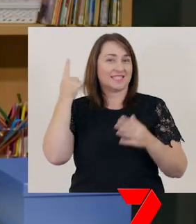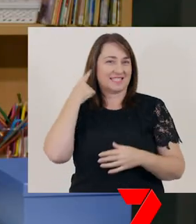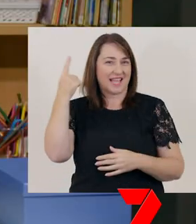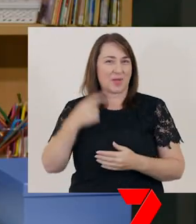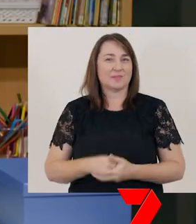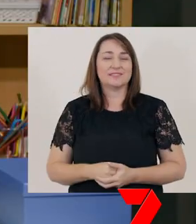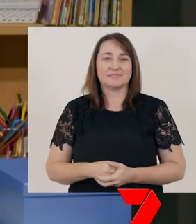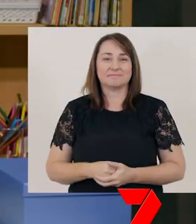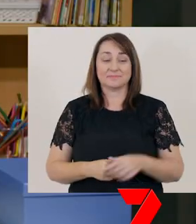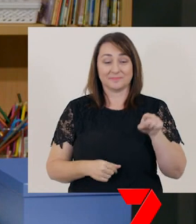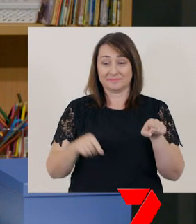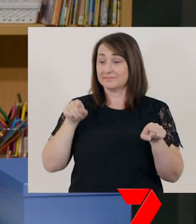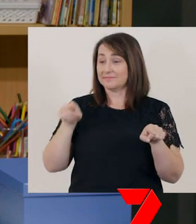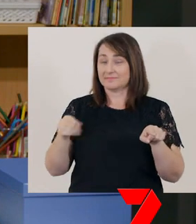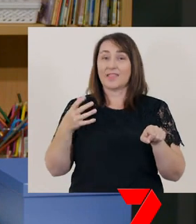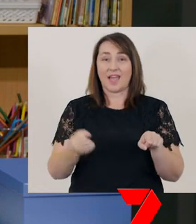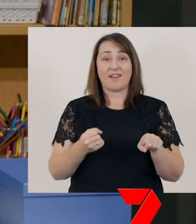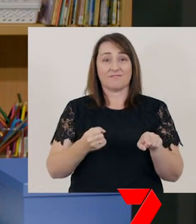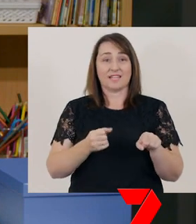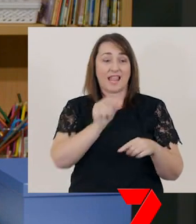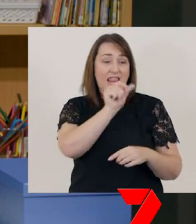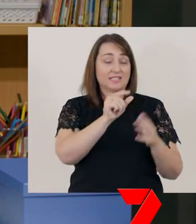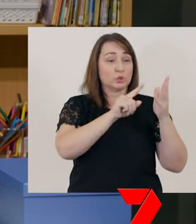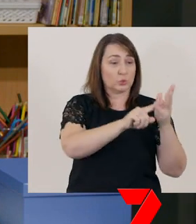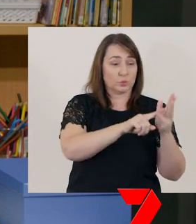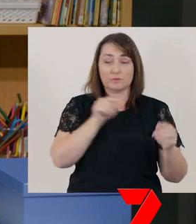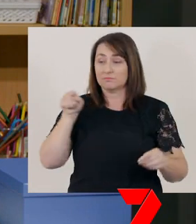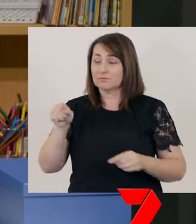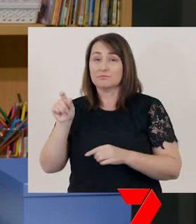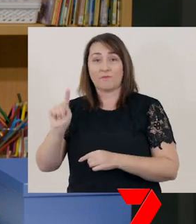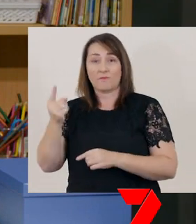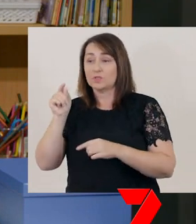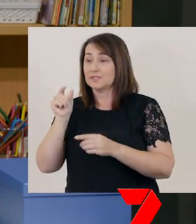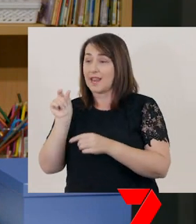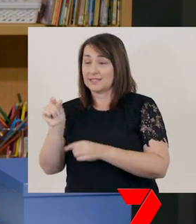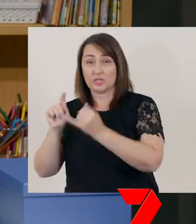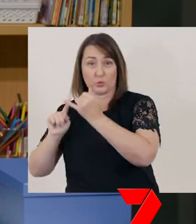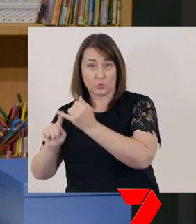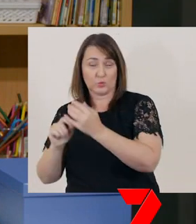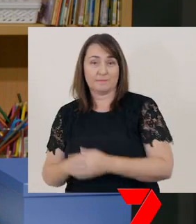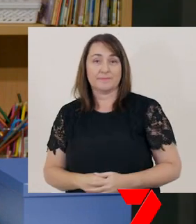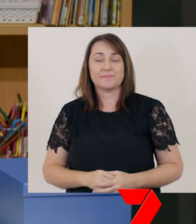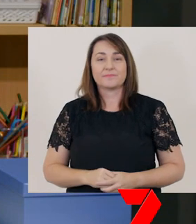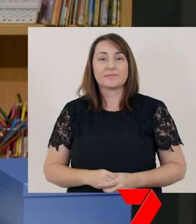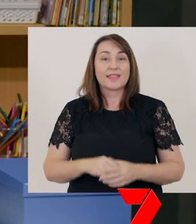These words start with the letter ‘u’. Now we are going to look at words that have an ‘uh’ sound in the middle.